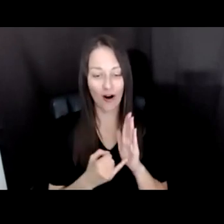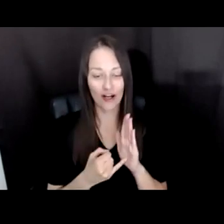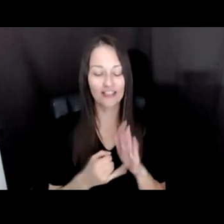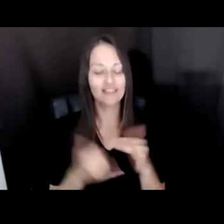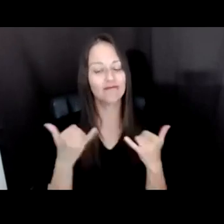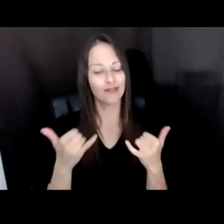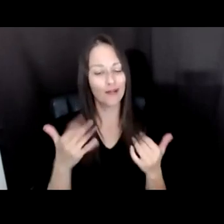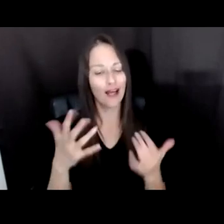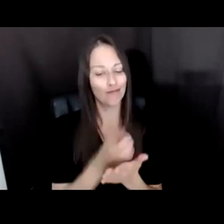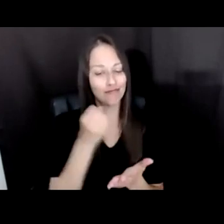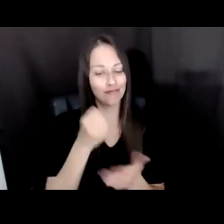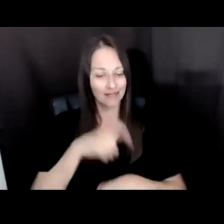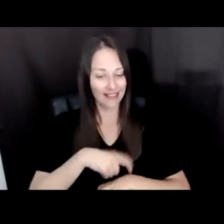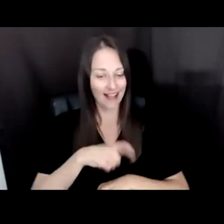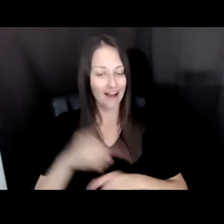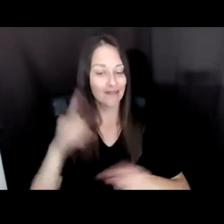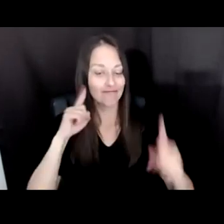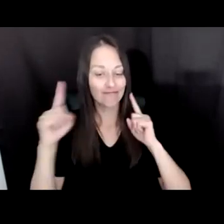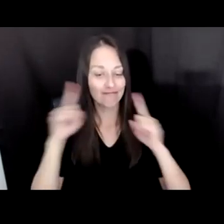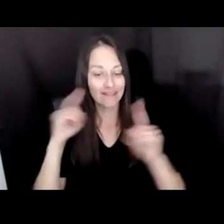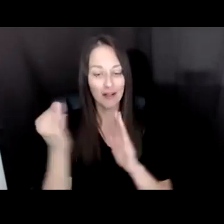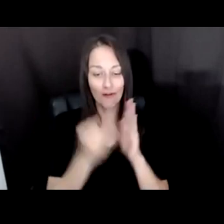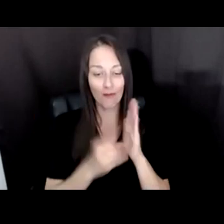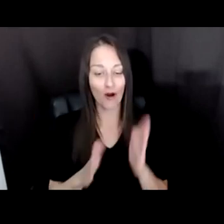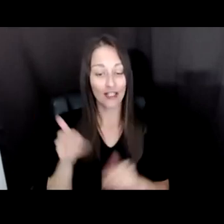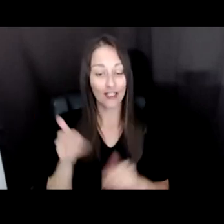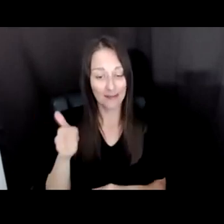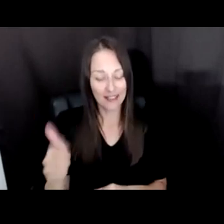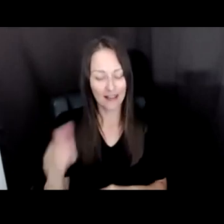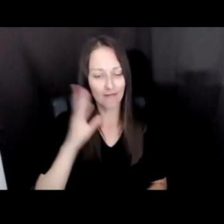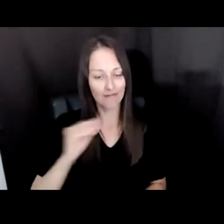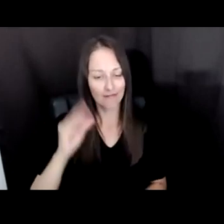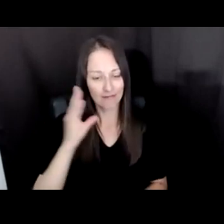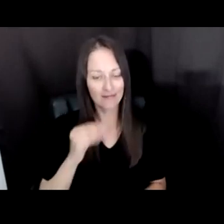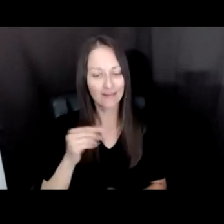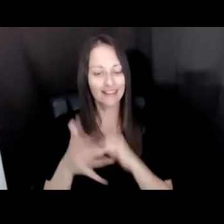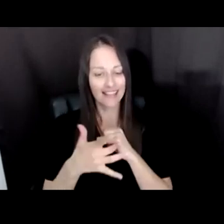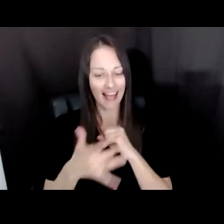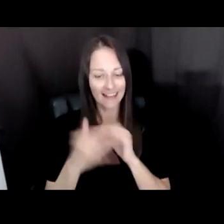BEEN INNOVATING IN THOSE SPACES FOR YEARS BUT WHO STILL FACE MANY OF THE SAME INEQUITIES ELSEWHERE